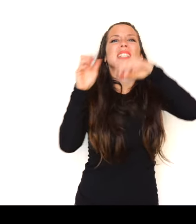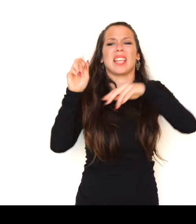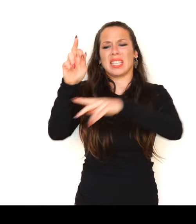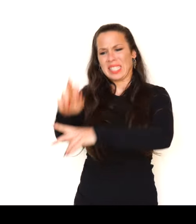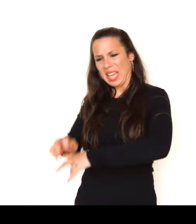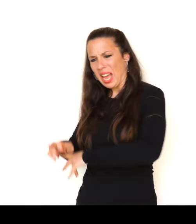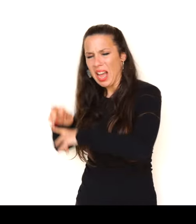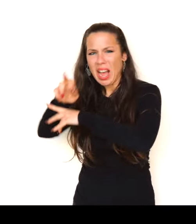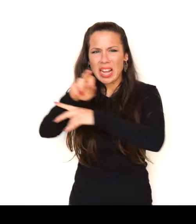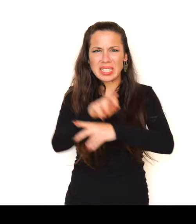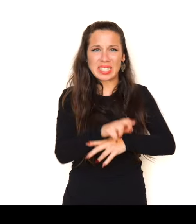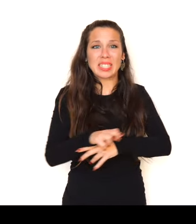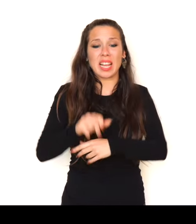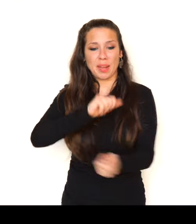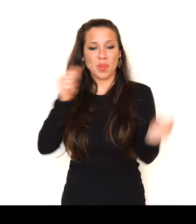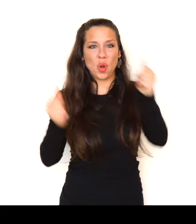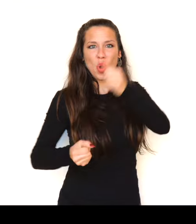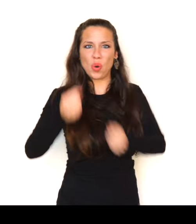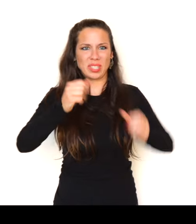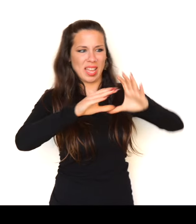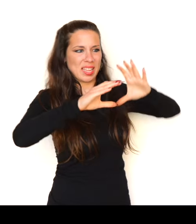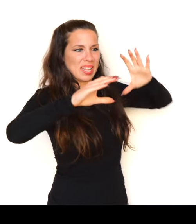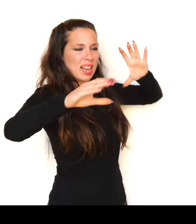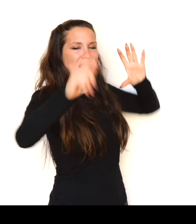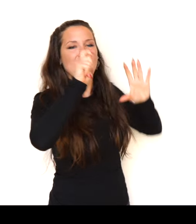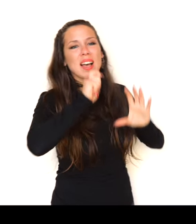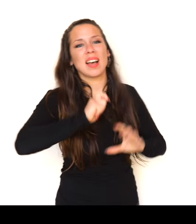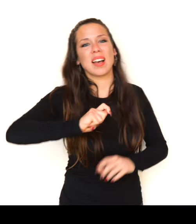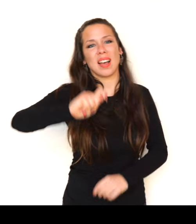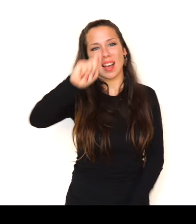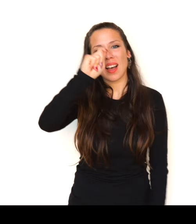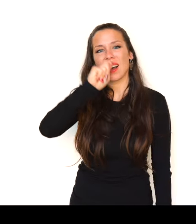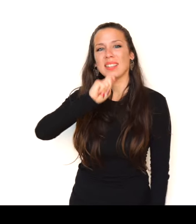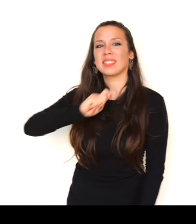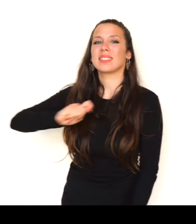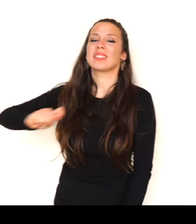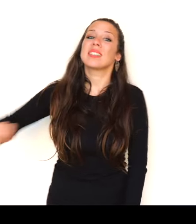And tanks would be ice cream van.